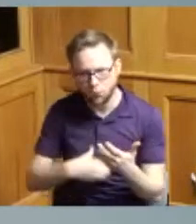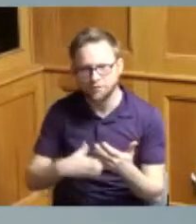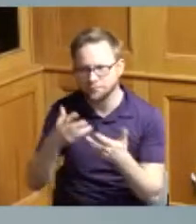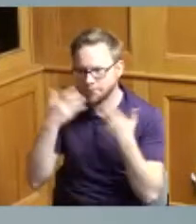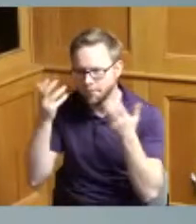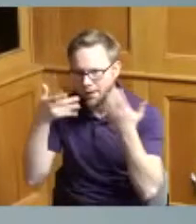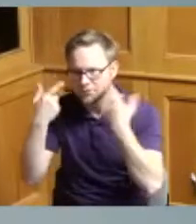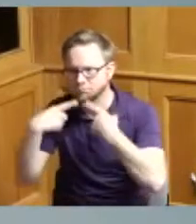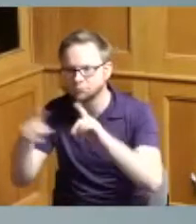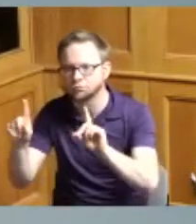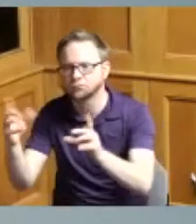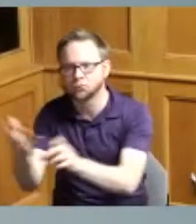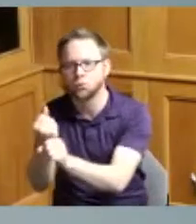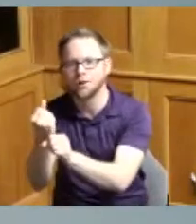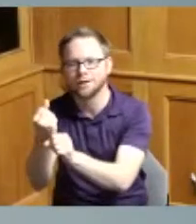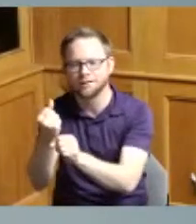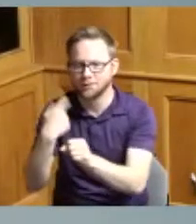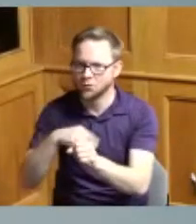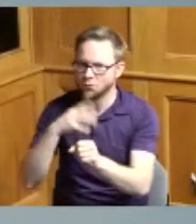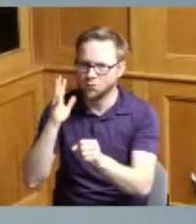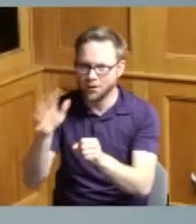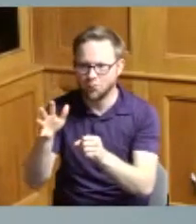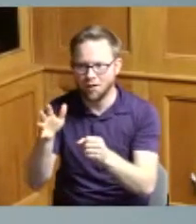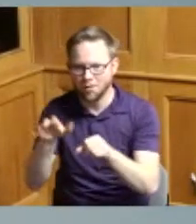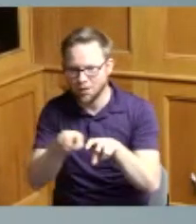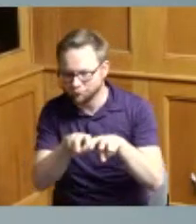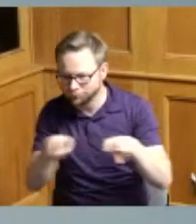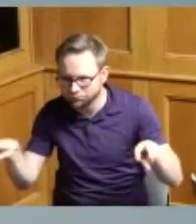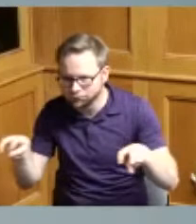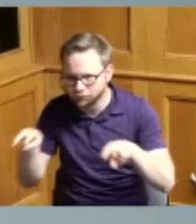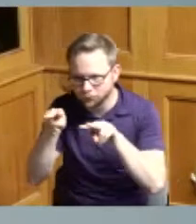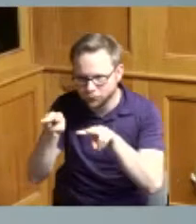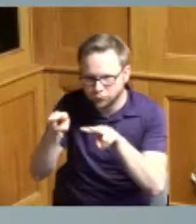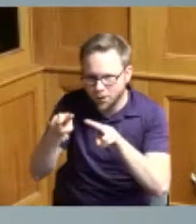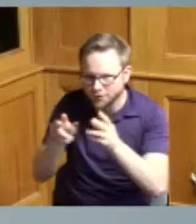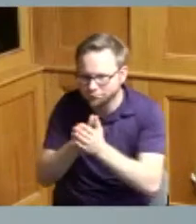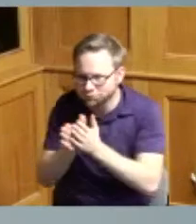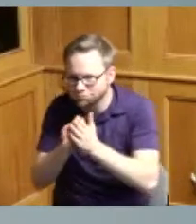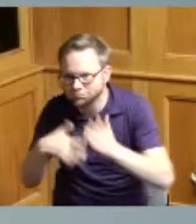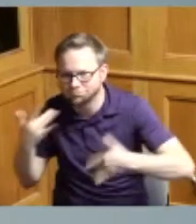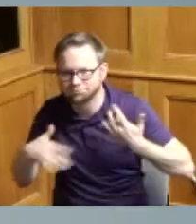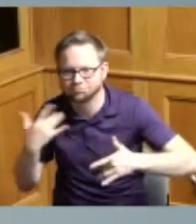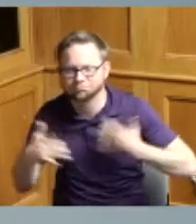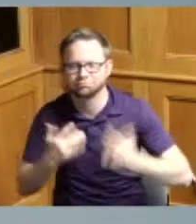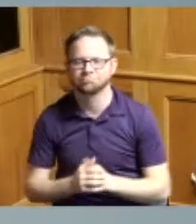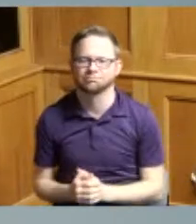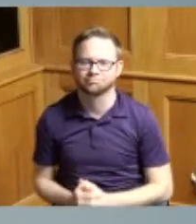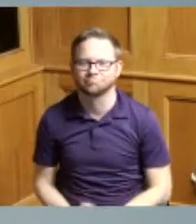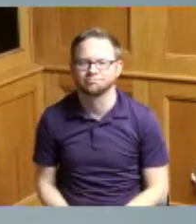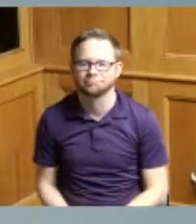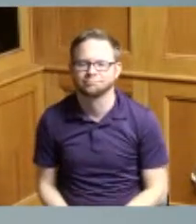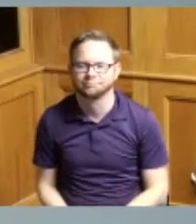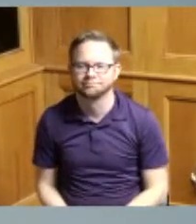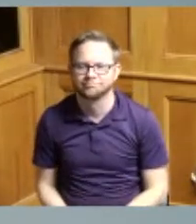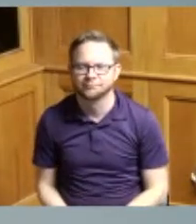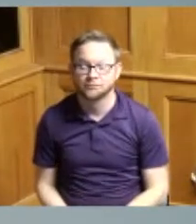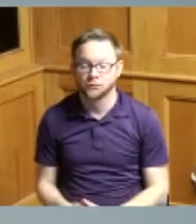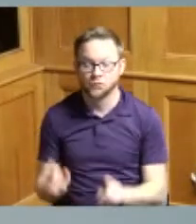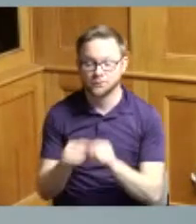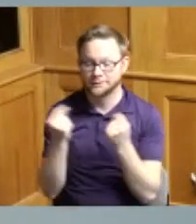watching the games extremely exciting time so to to all the to the team the ownership just want to